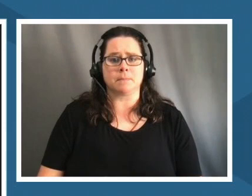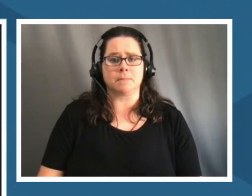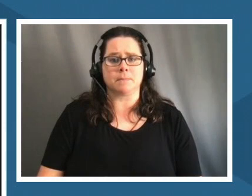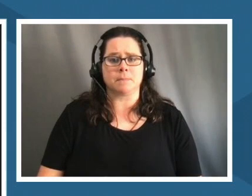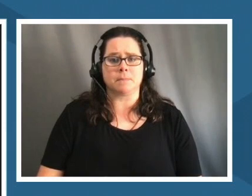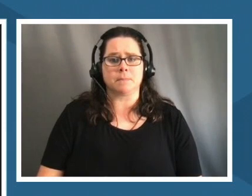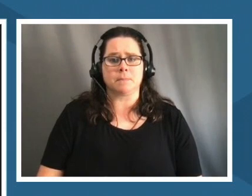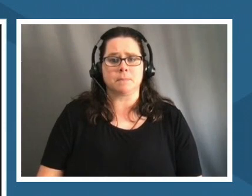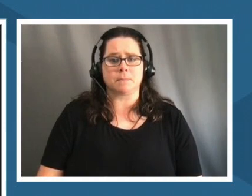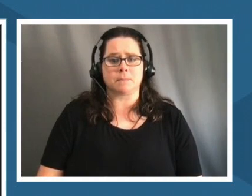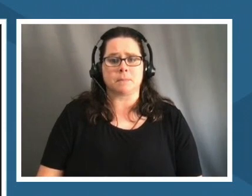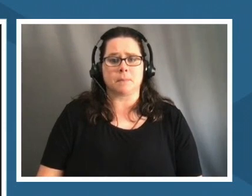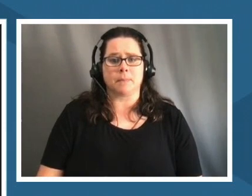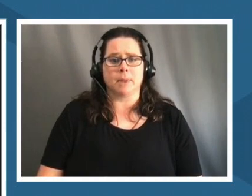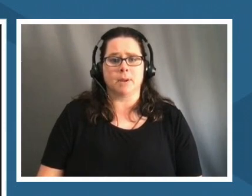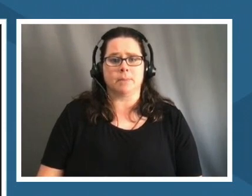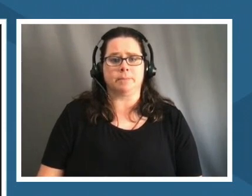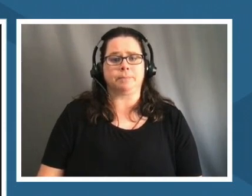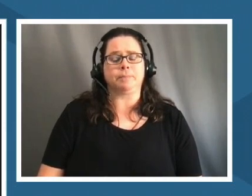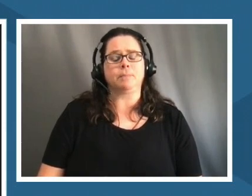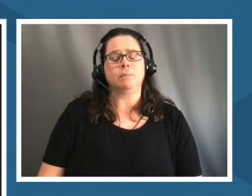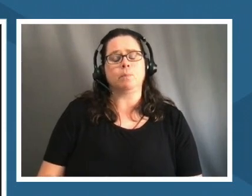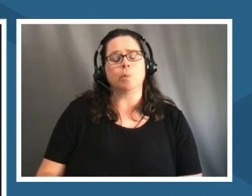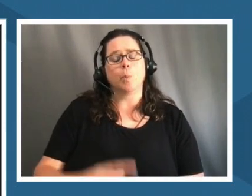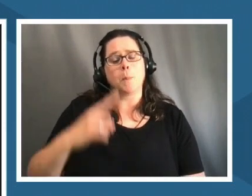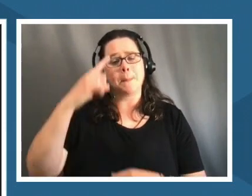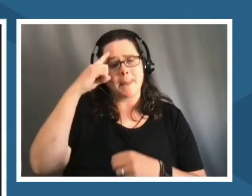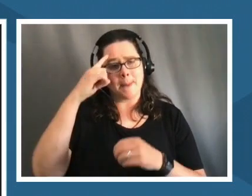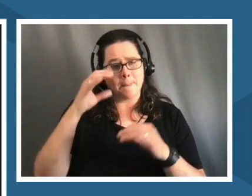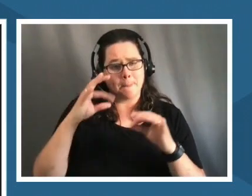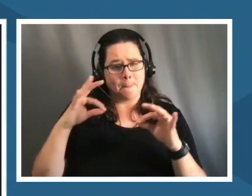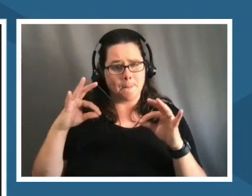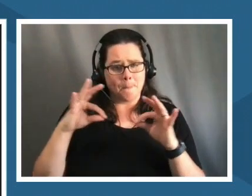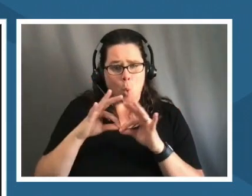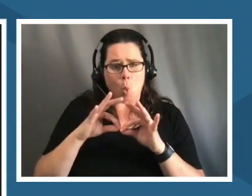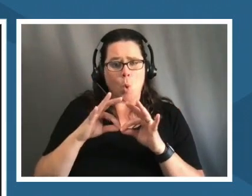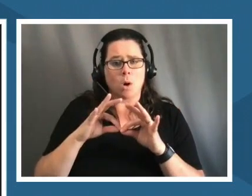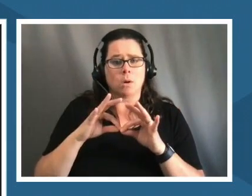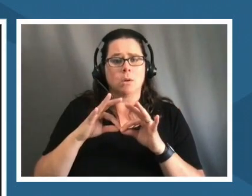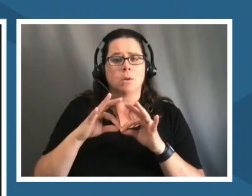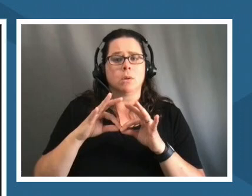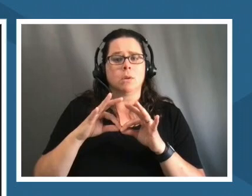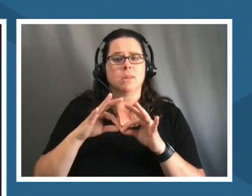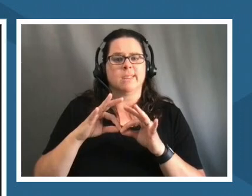i think it's important to really make sure that you